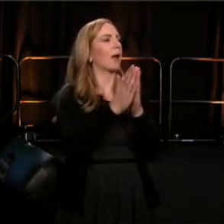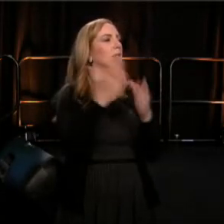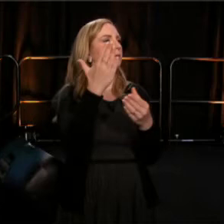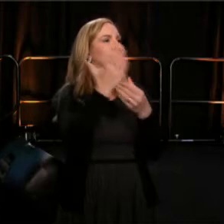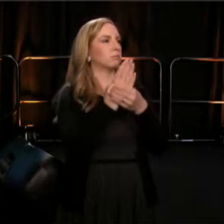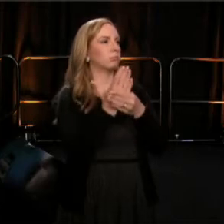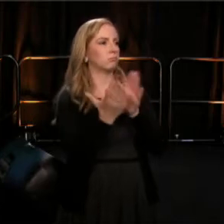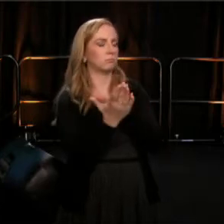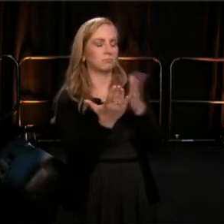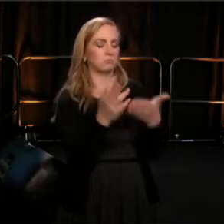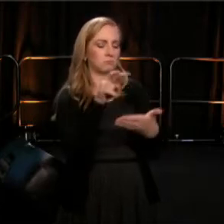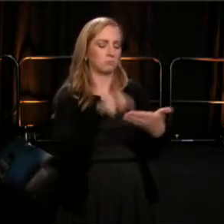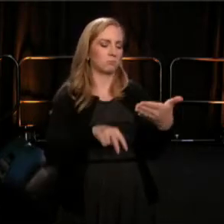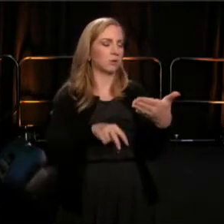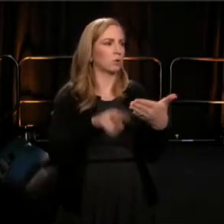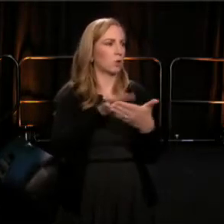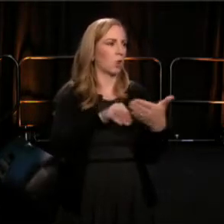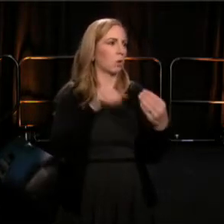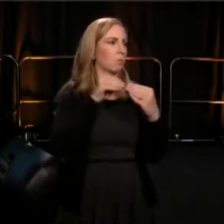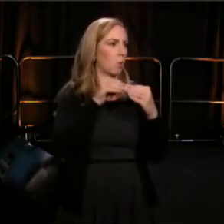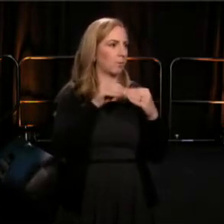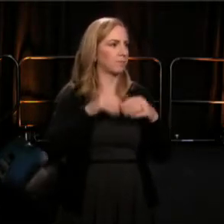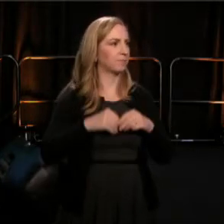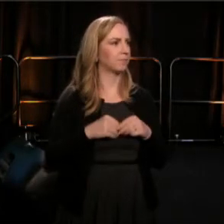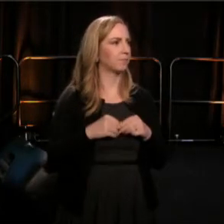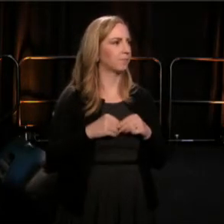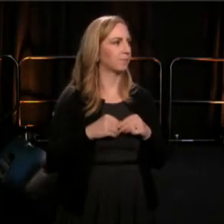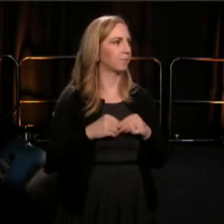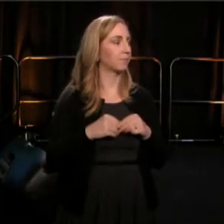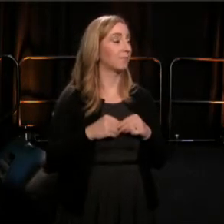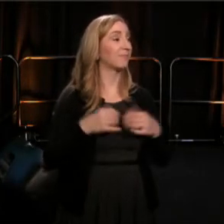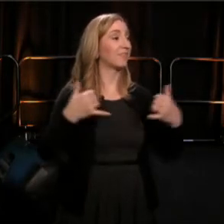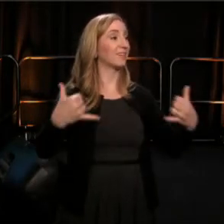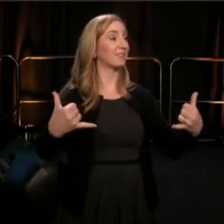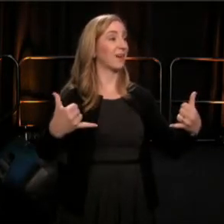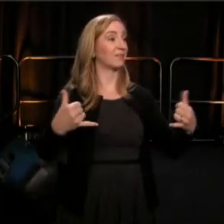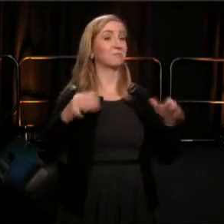And now, it is my great pleasure to welcome the moderator,